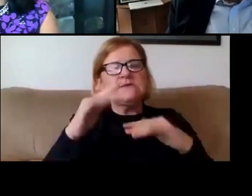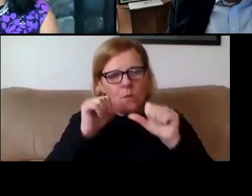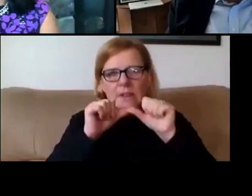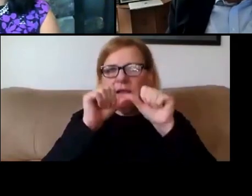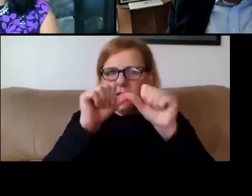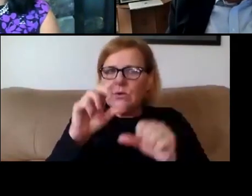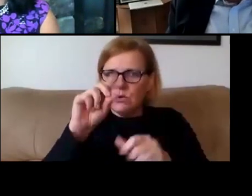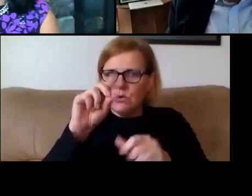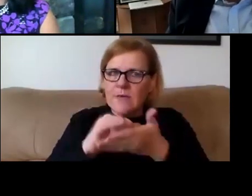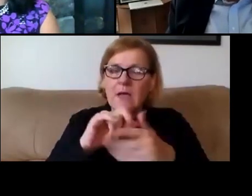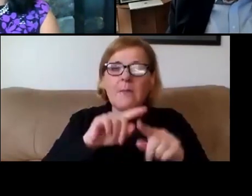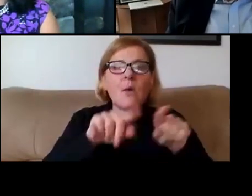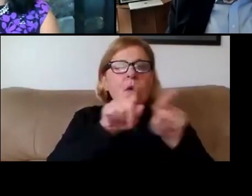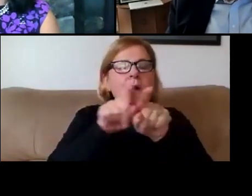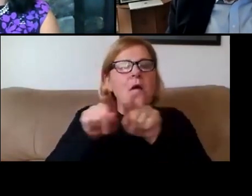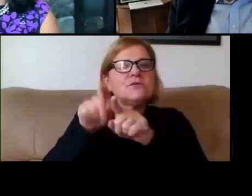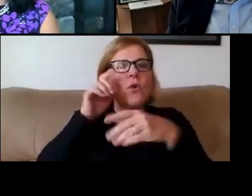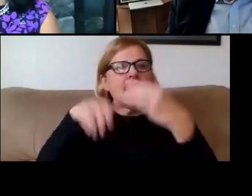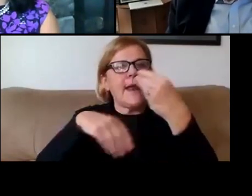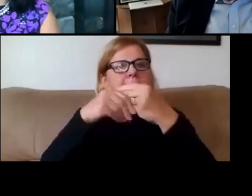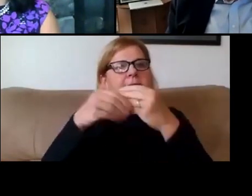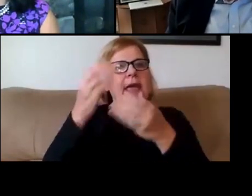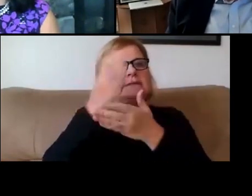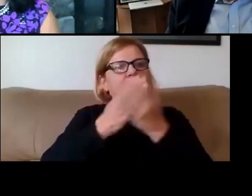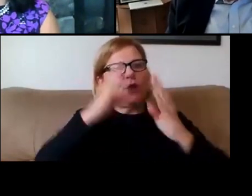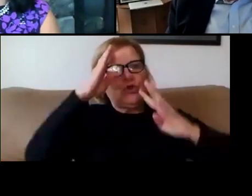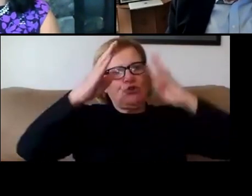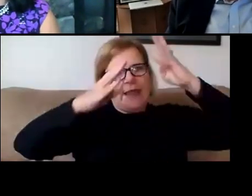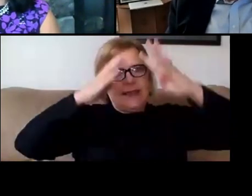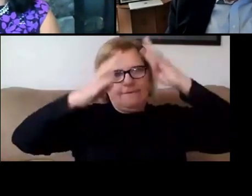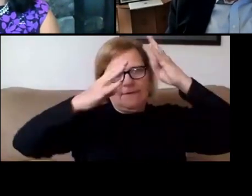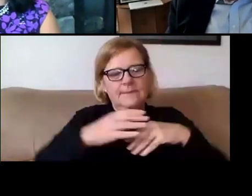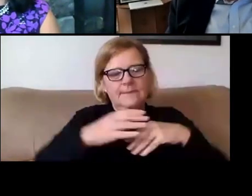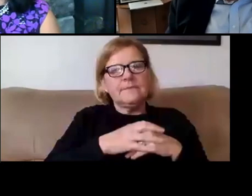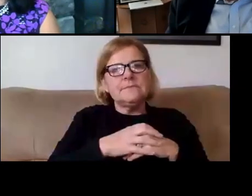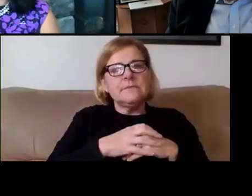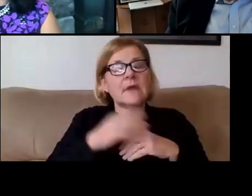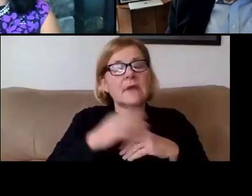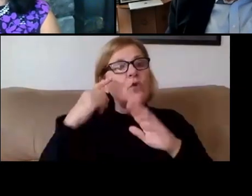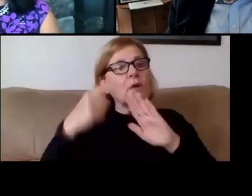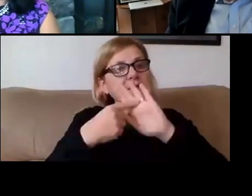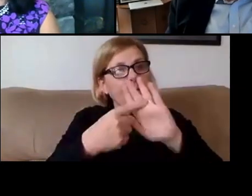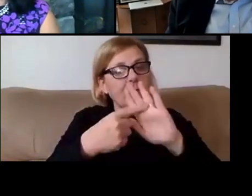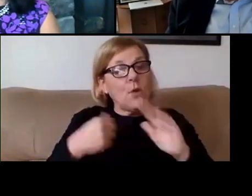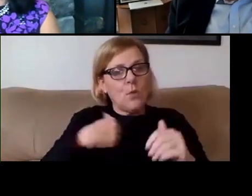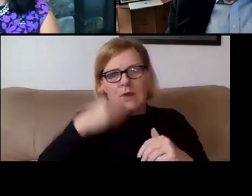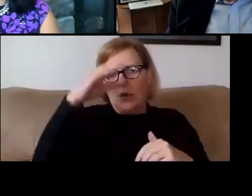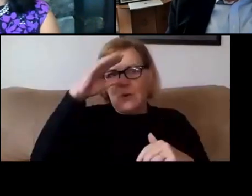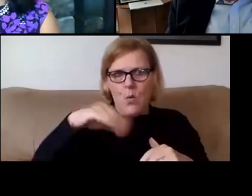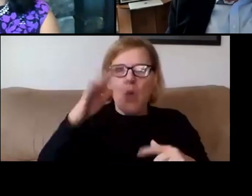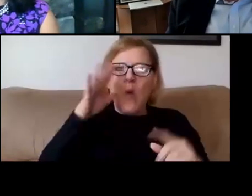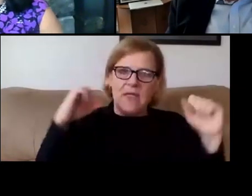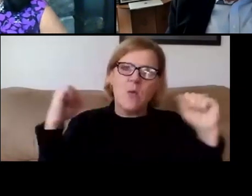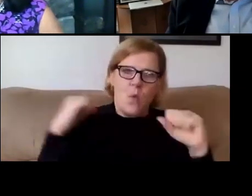But we're also gonna add some additional creativity. For example, we know it will be cold outside.